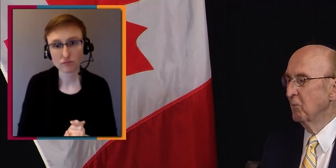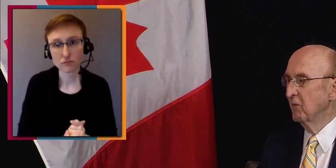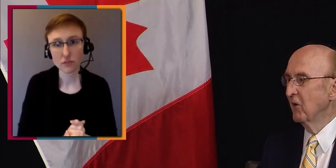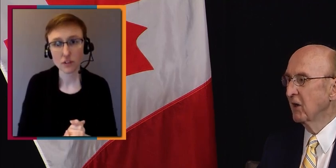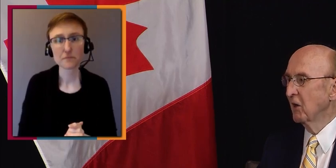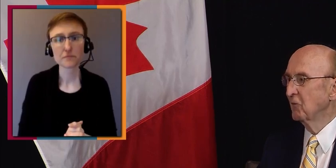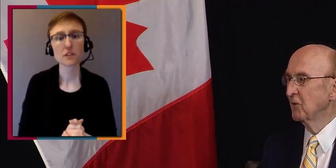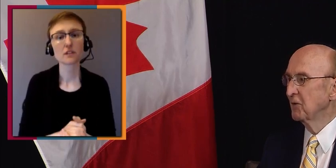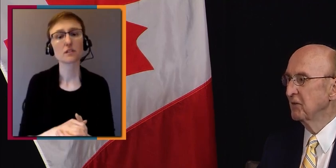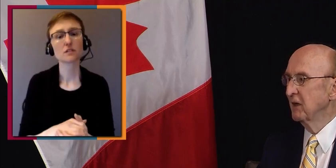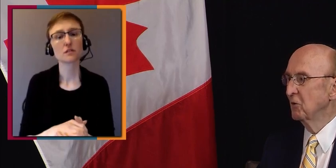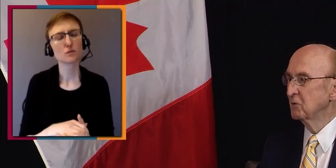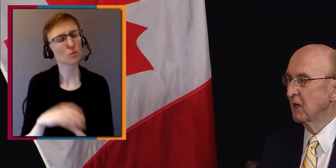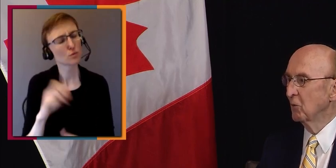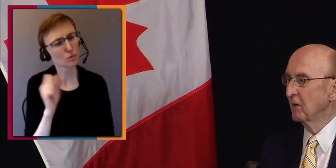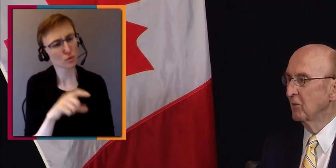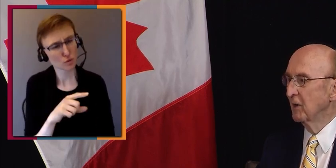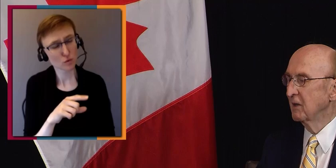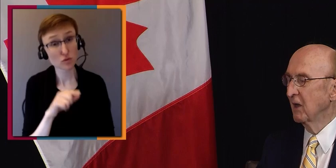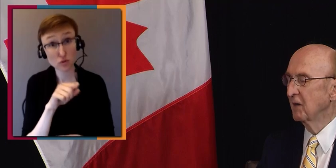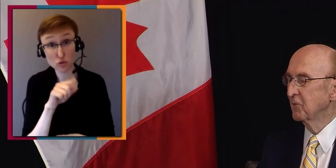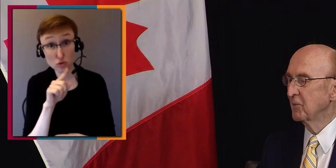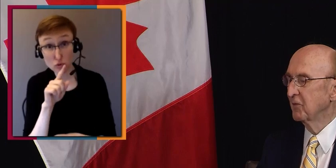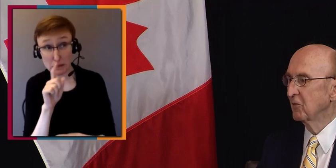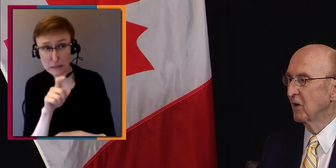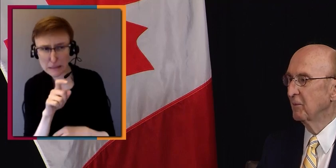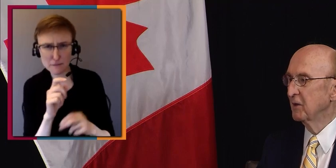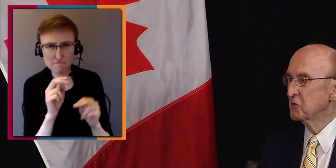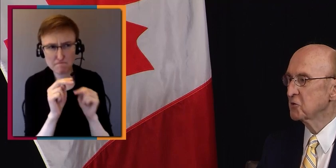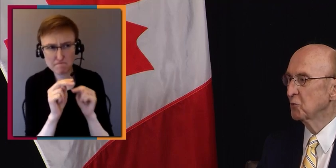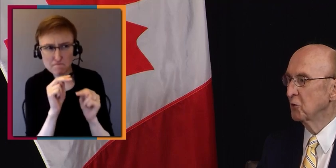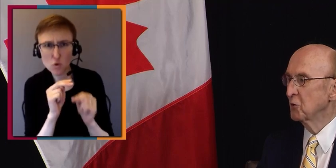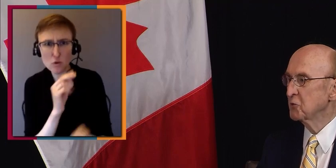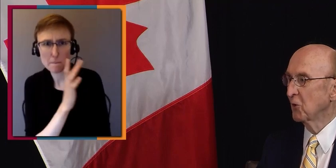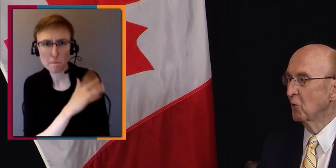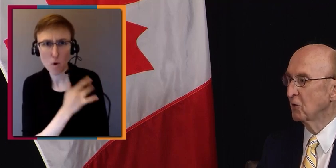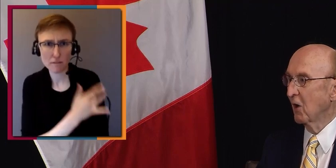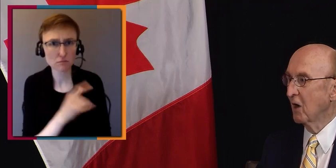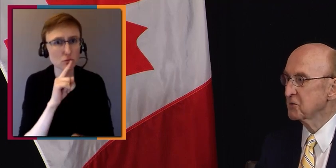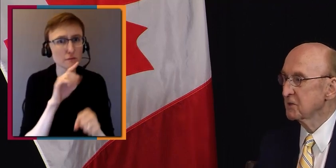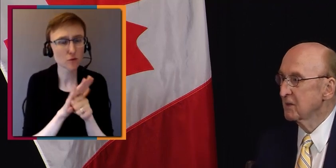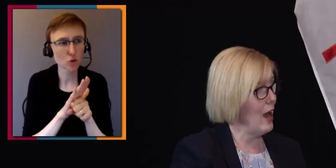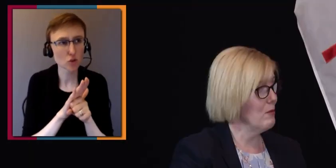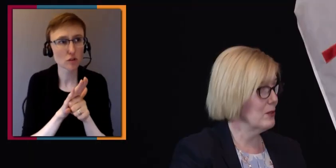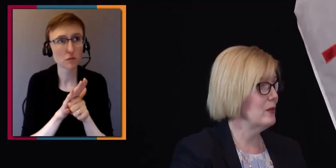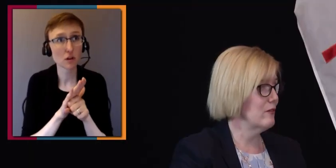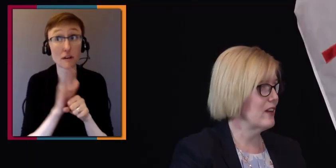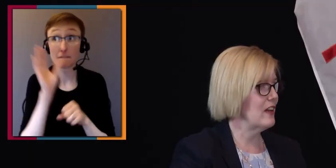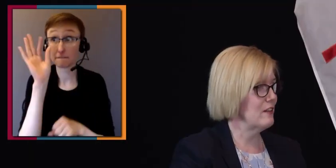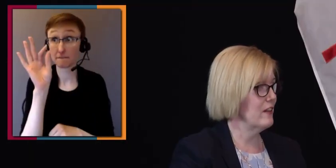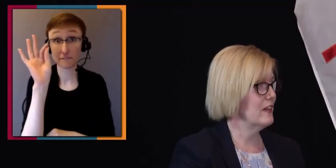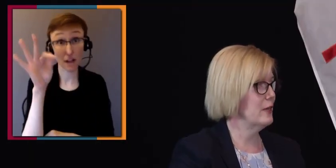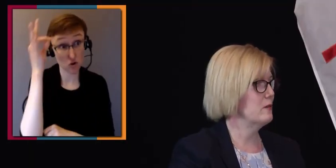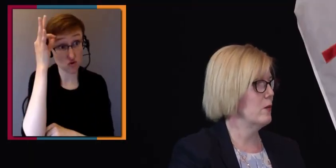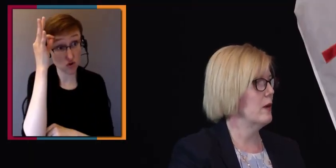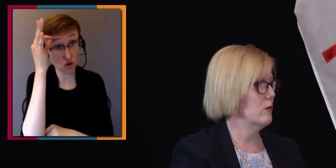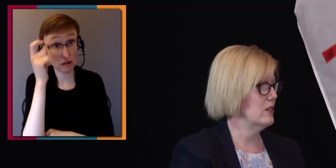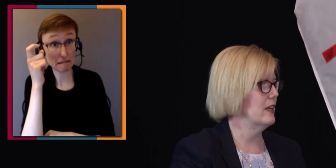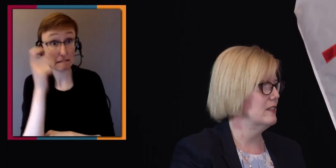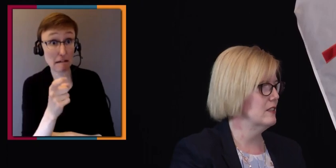be very careful that they don't take whatever money they get from the federal government and just reduce their own costs? Absolutely. In fact, that's the thing that keeps me awake most nights